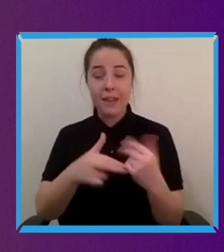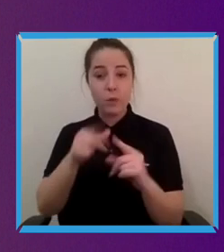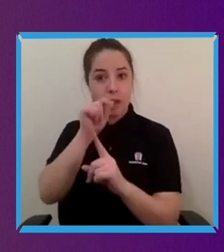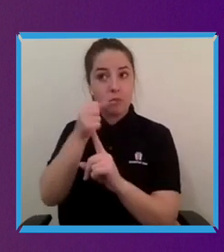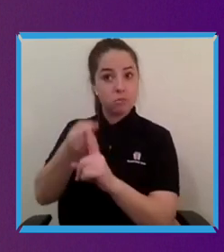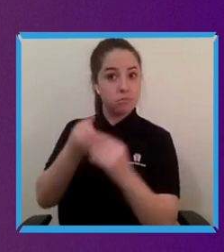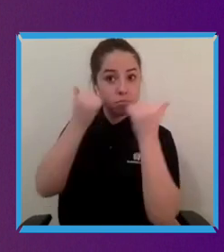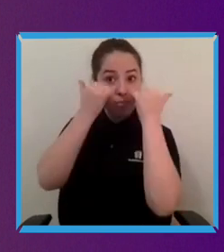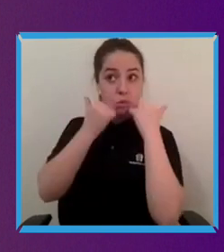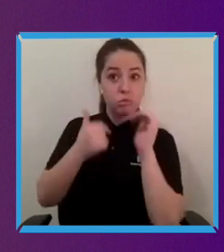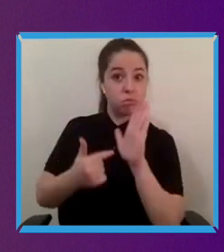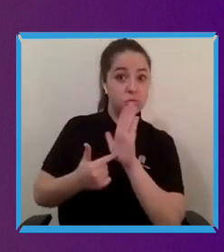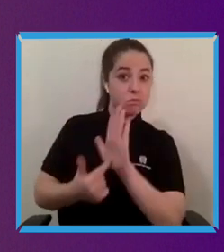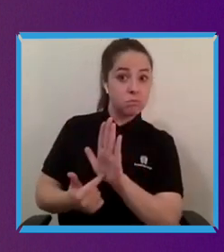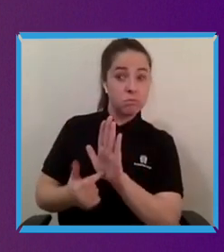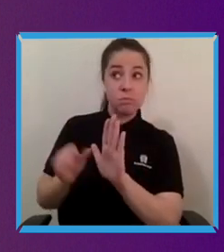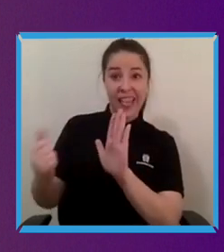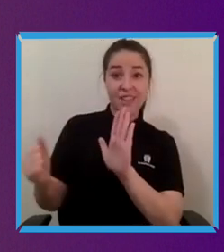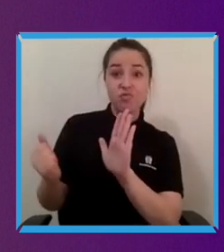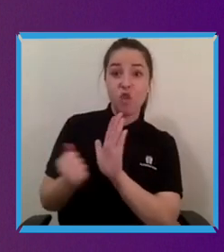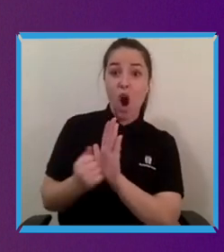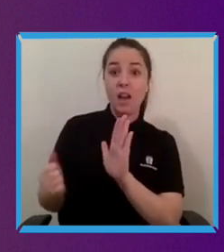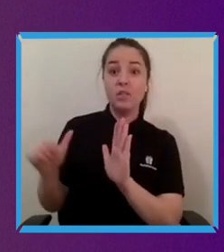Telling them that this is the right thing to do in terms of